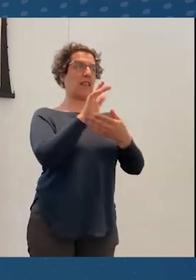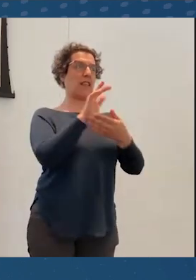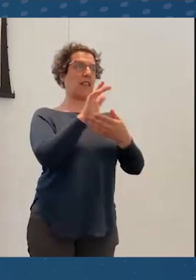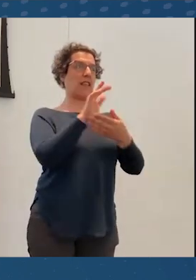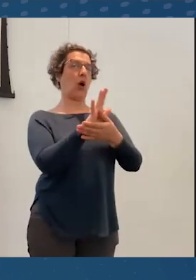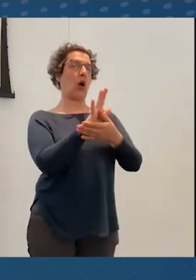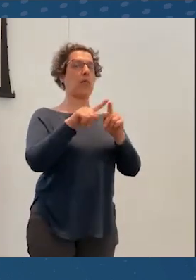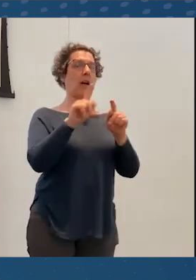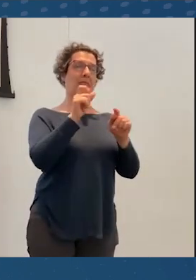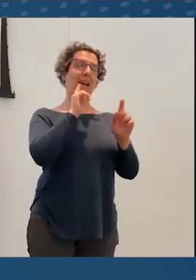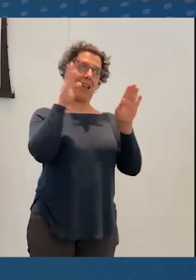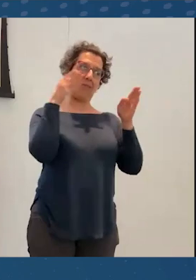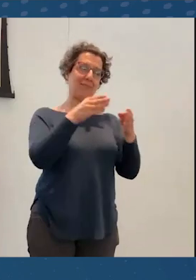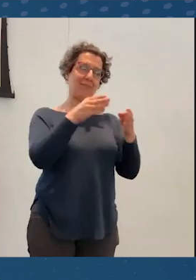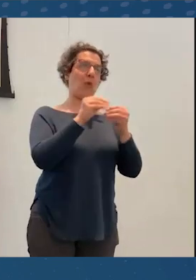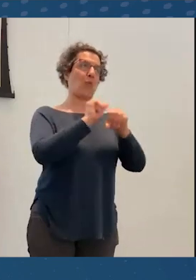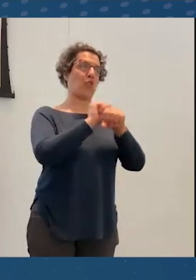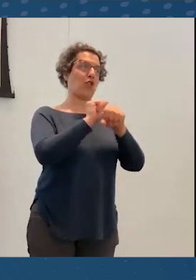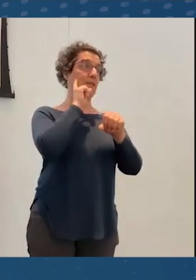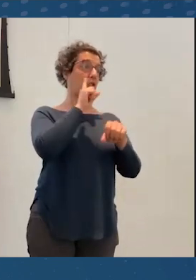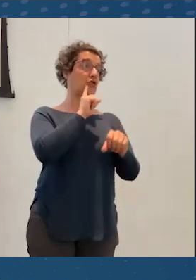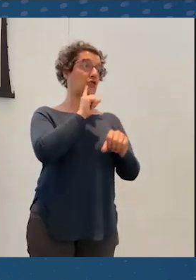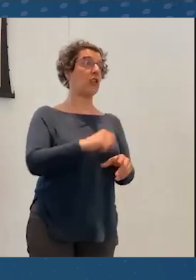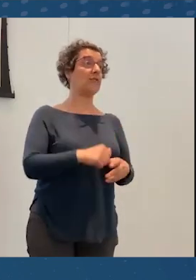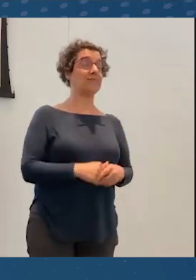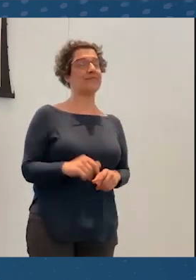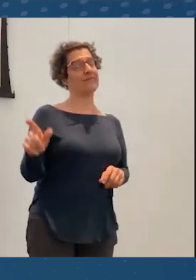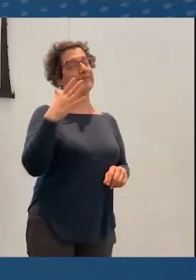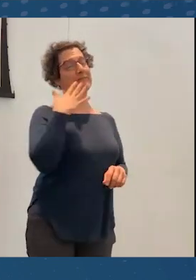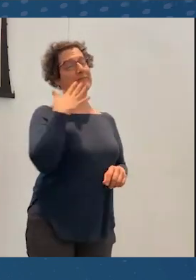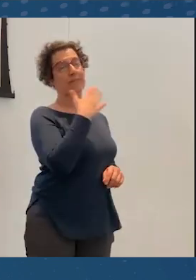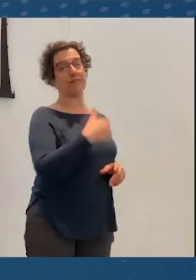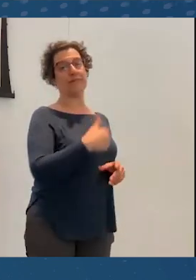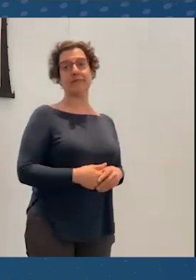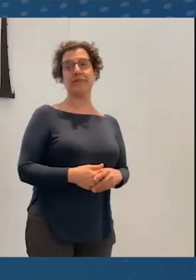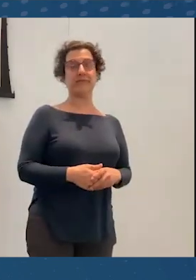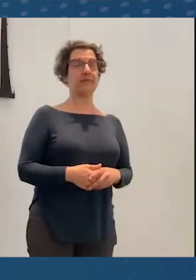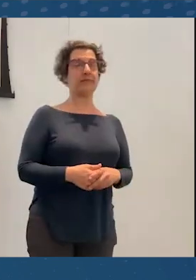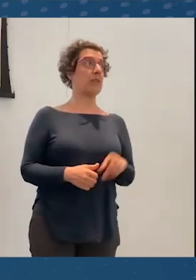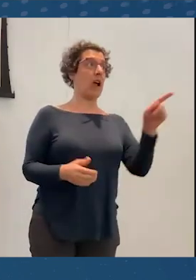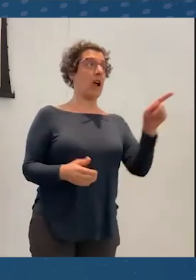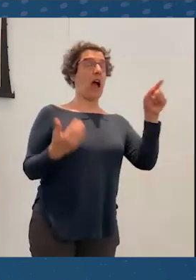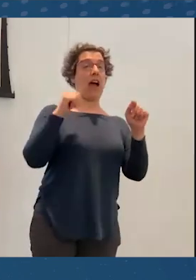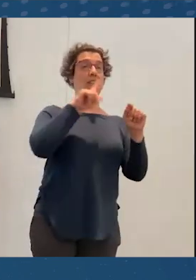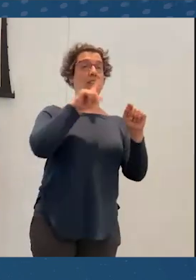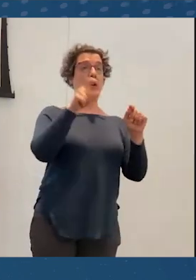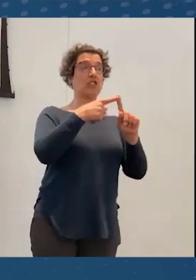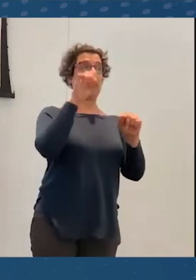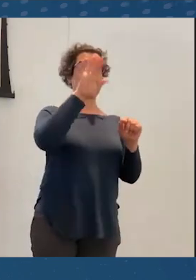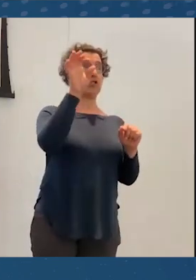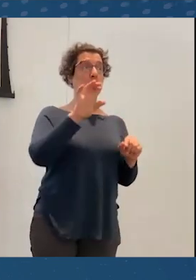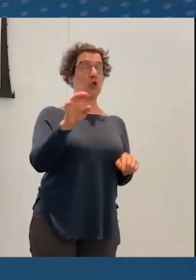use a lot more work for sure. Thank you. Some question? Yeah.